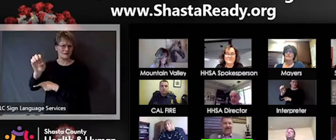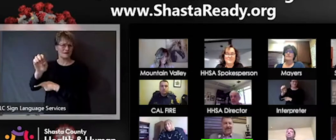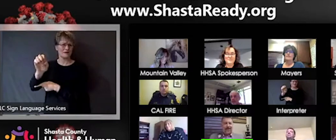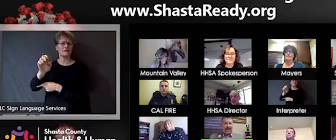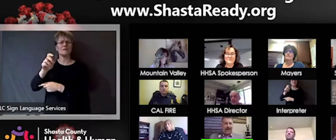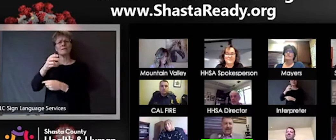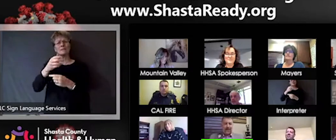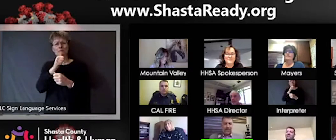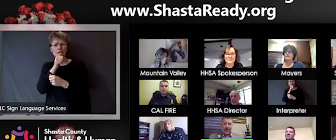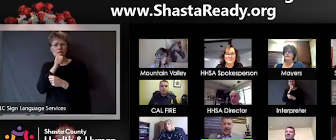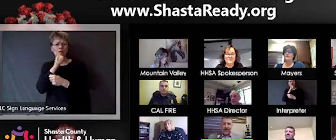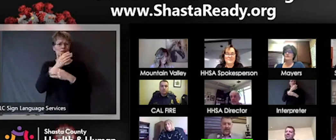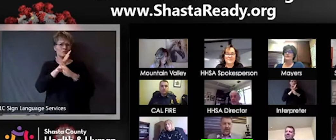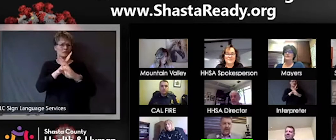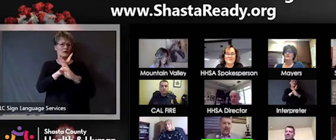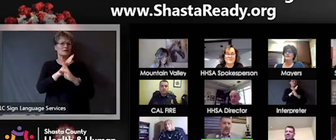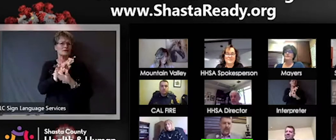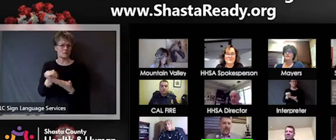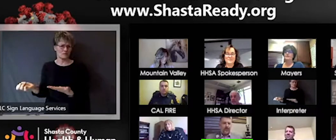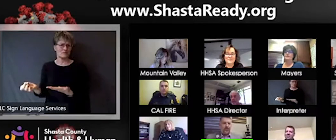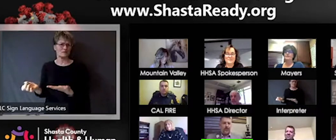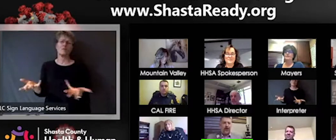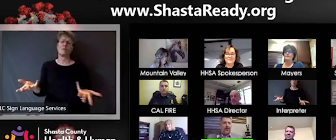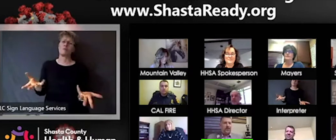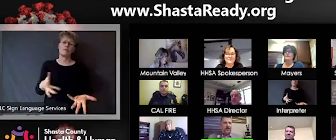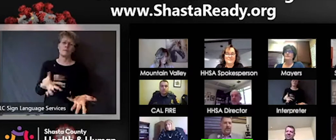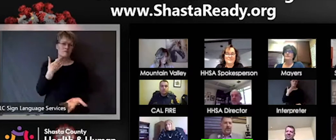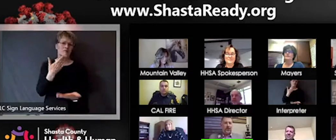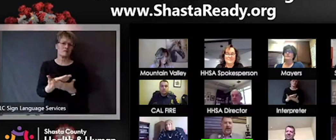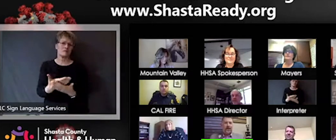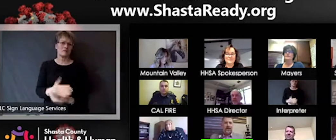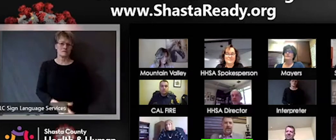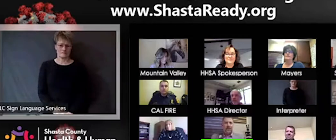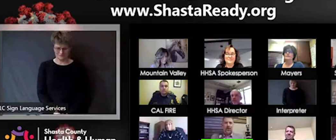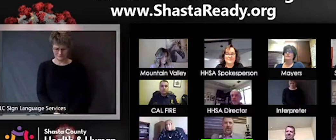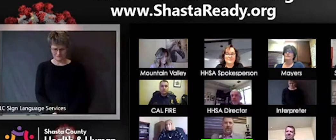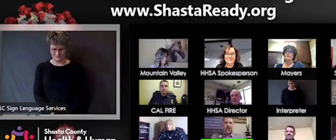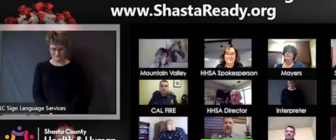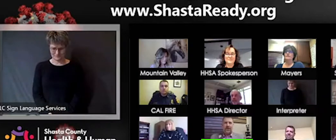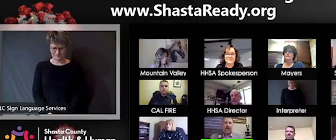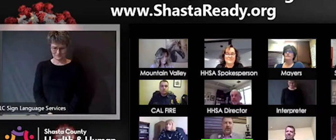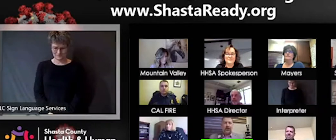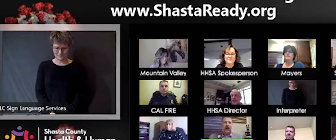and then from our standpoint we're trying to create some more focus just